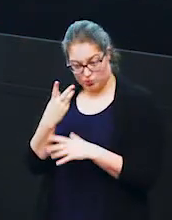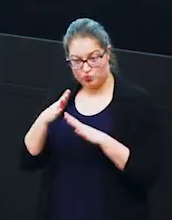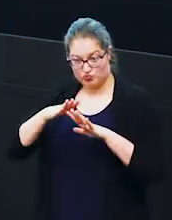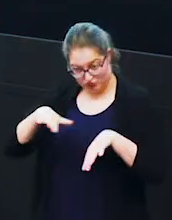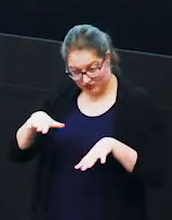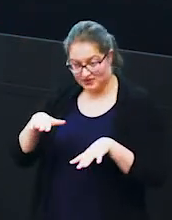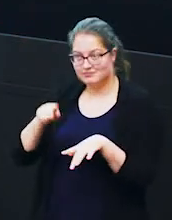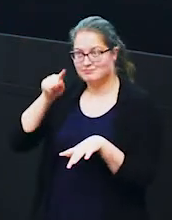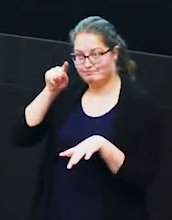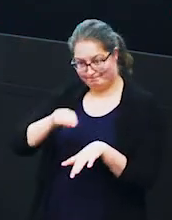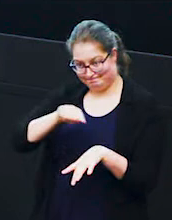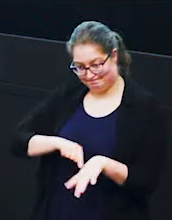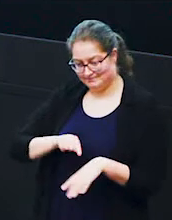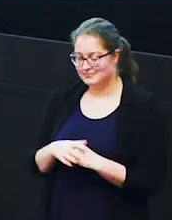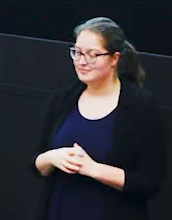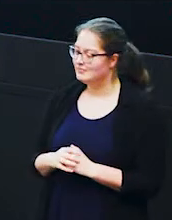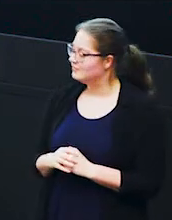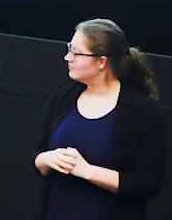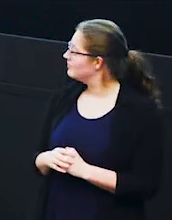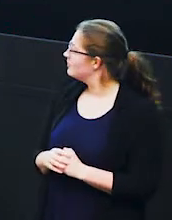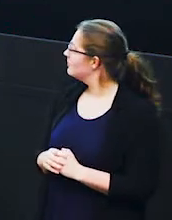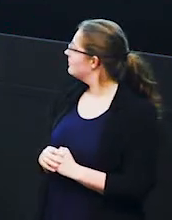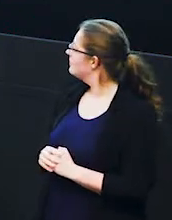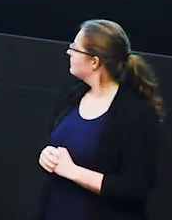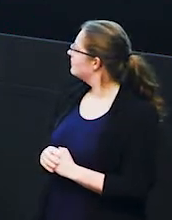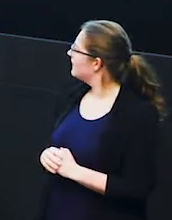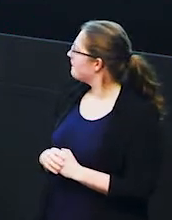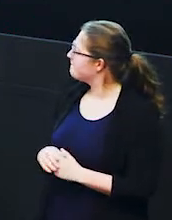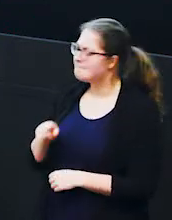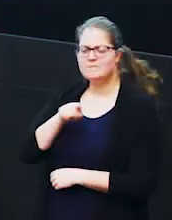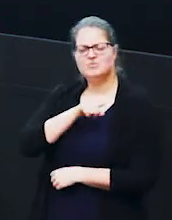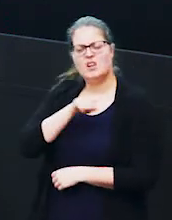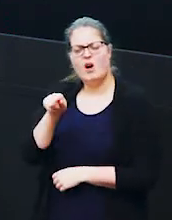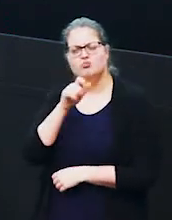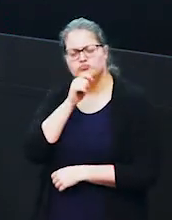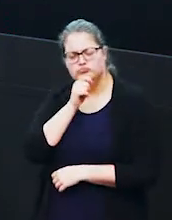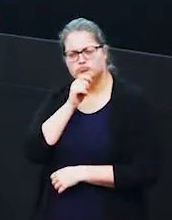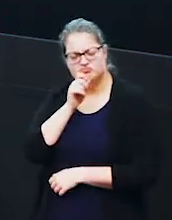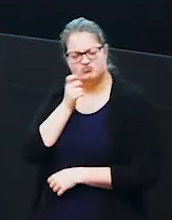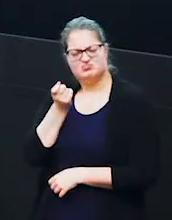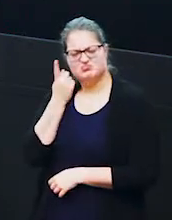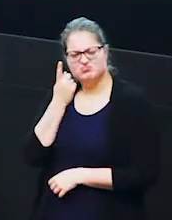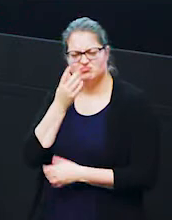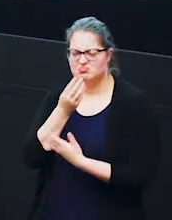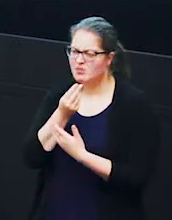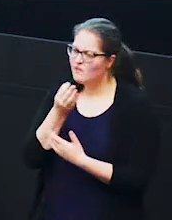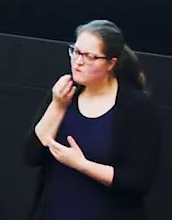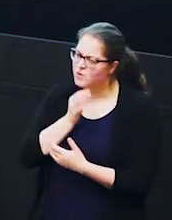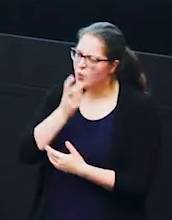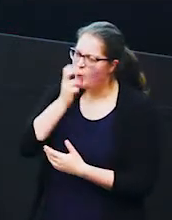as well now what you might notice about this is that there aren't very many old males in the group